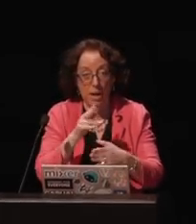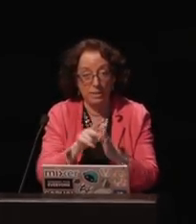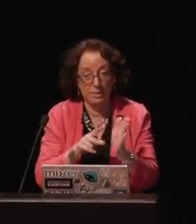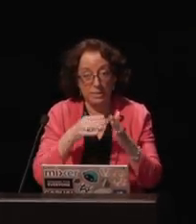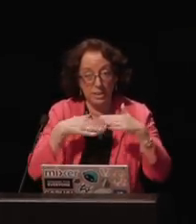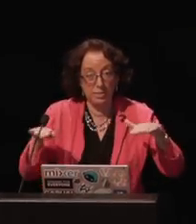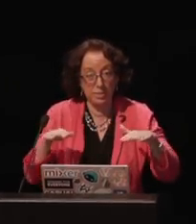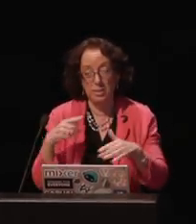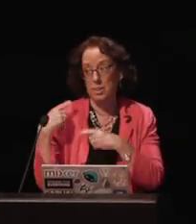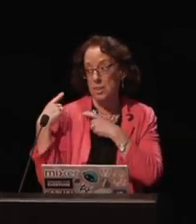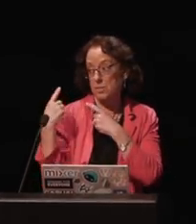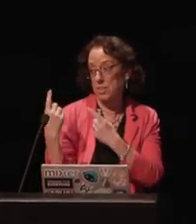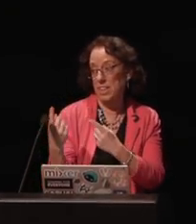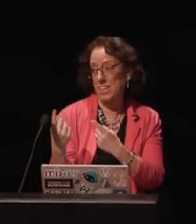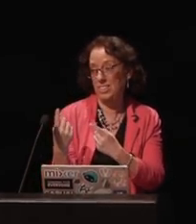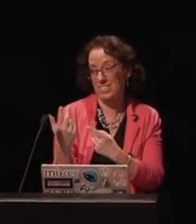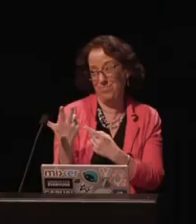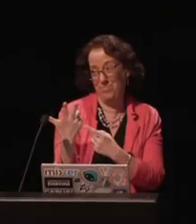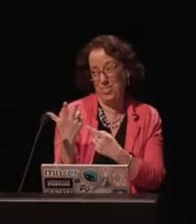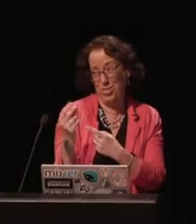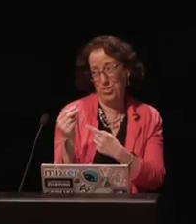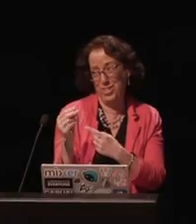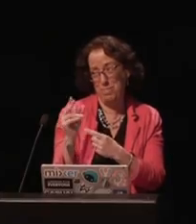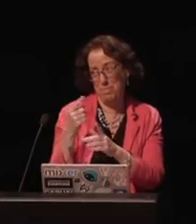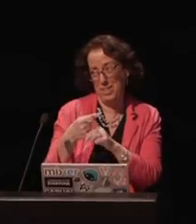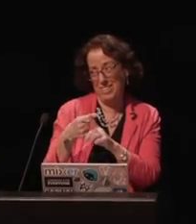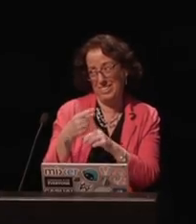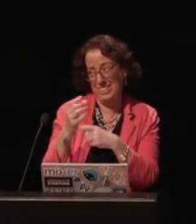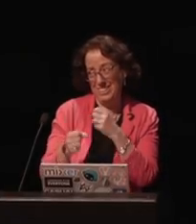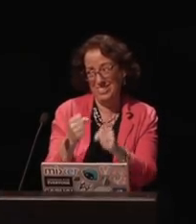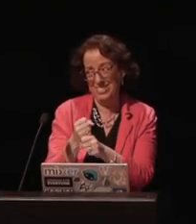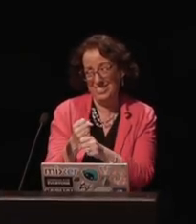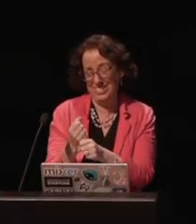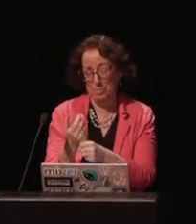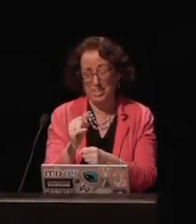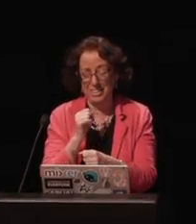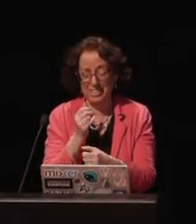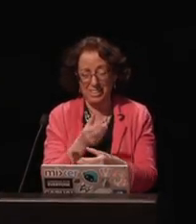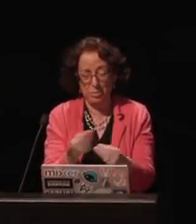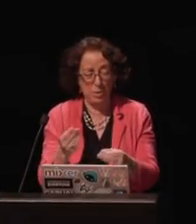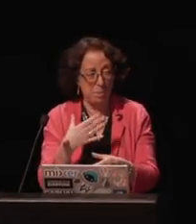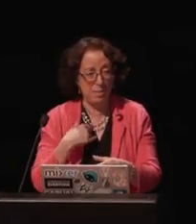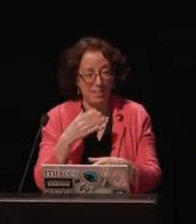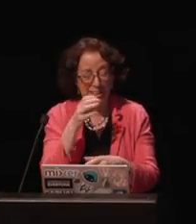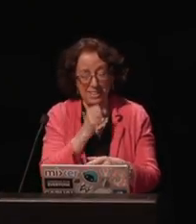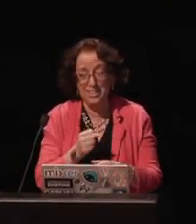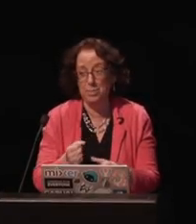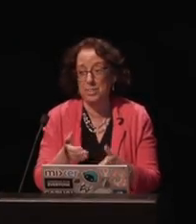the policy level for the last 30 plus years. So, I'm not going to give away my age.